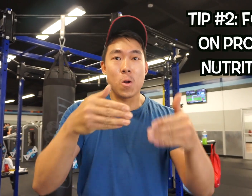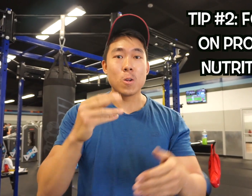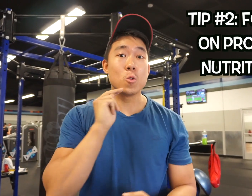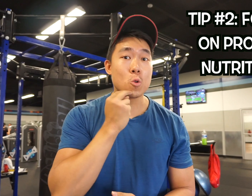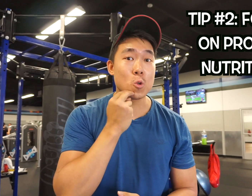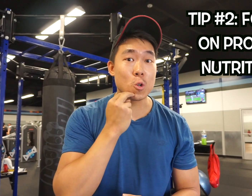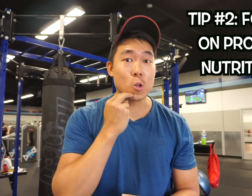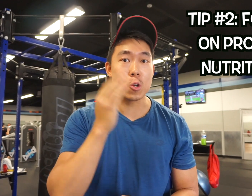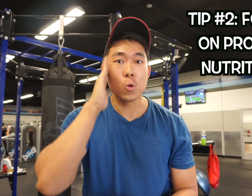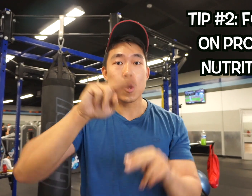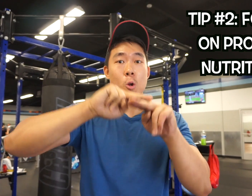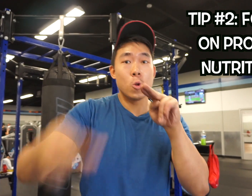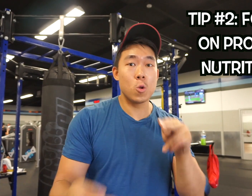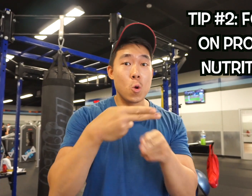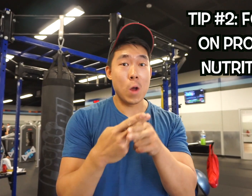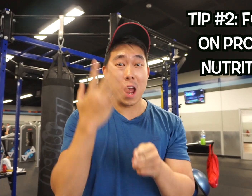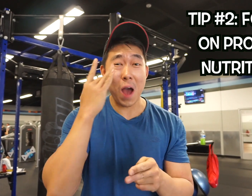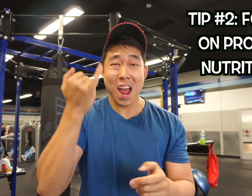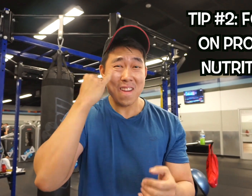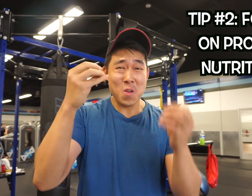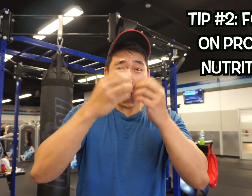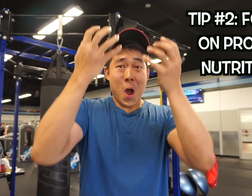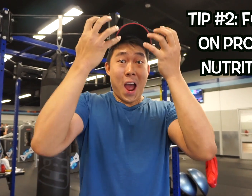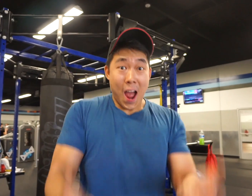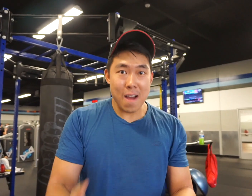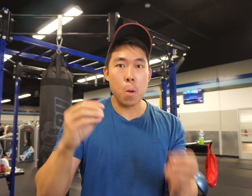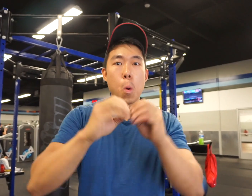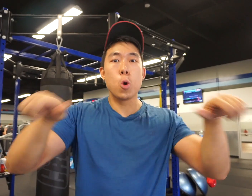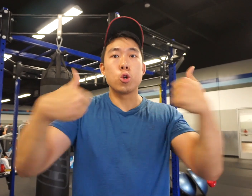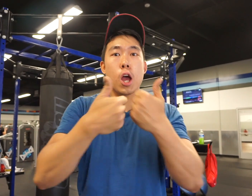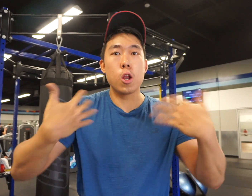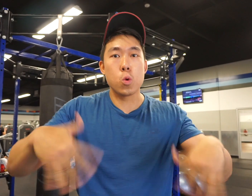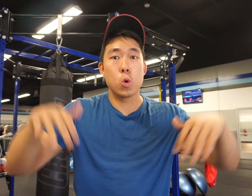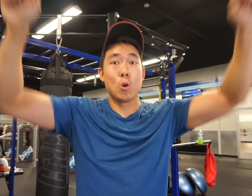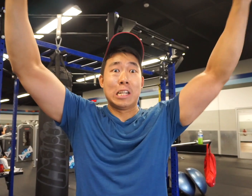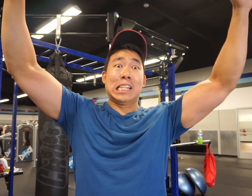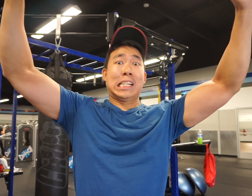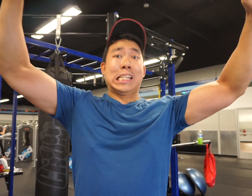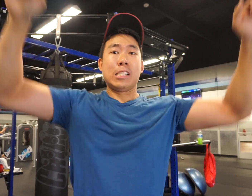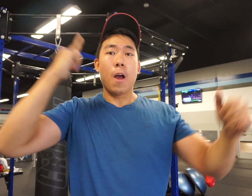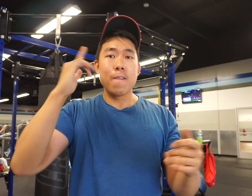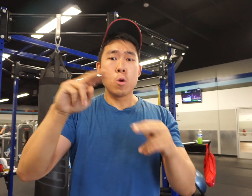Tip #2: focus on nutrition for weight and fat loss. The more you weigh, the more you have to lift in order to complete a pull up.